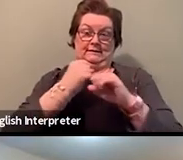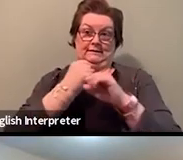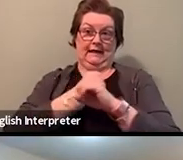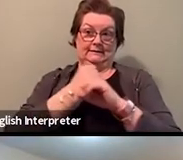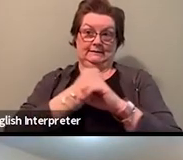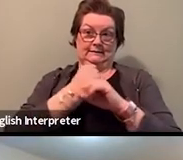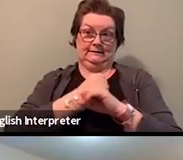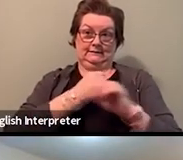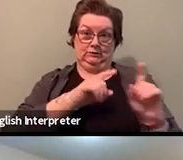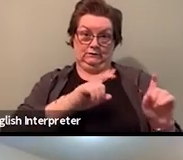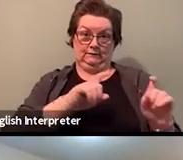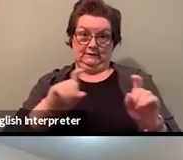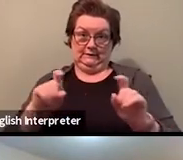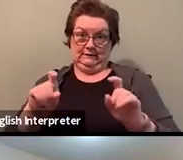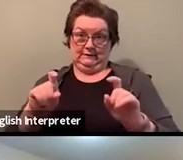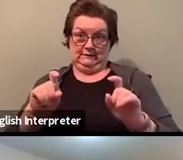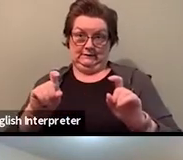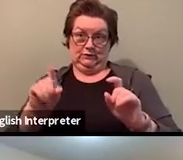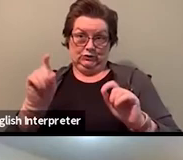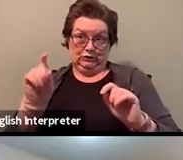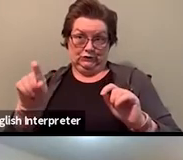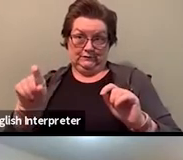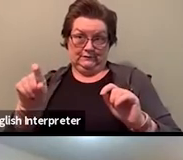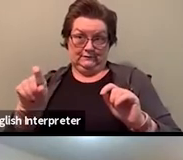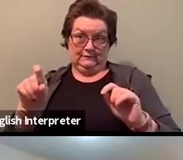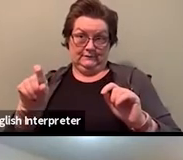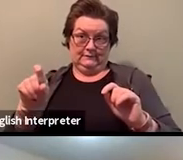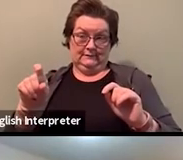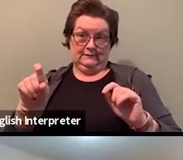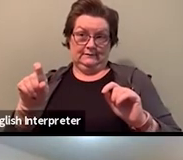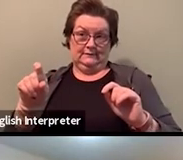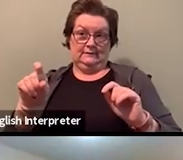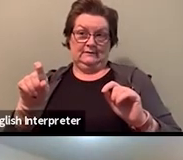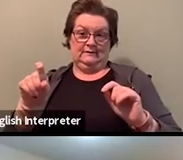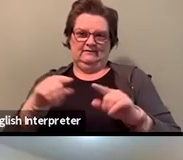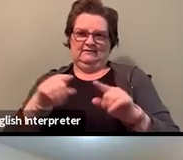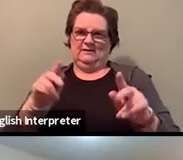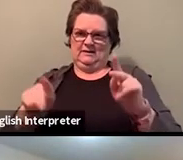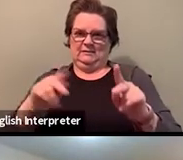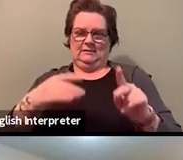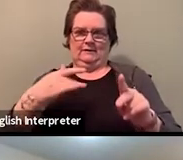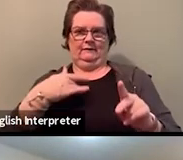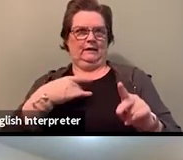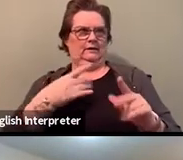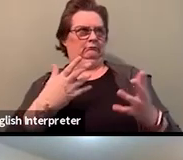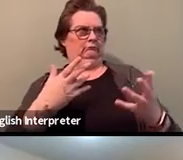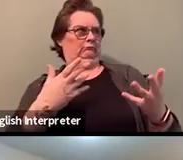Like how can we go about doing this without making people feel centered or singled out in the workplace?